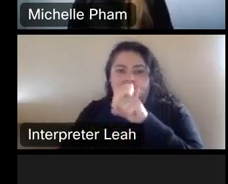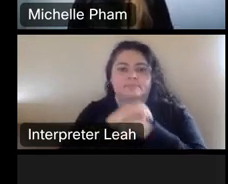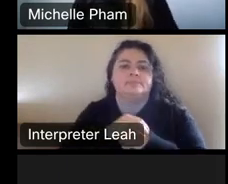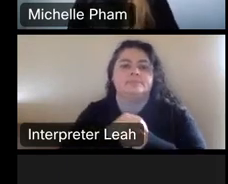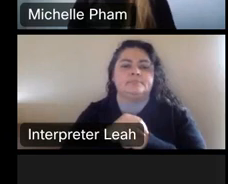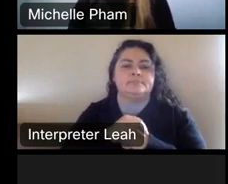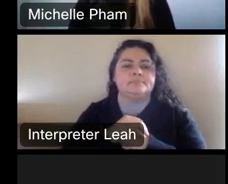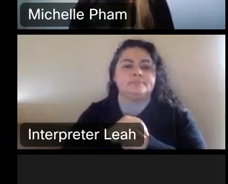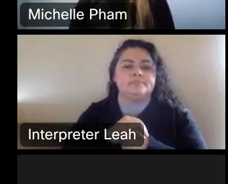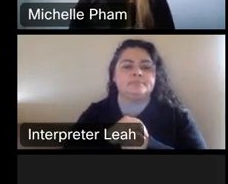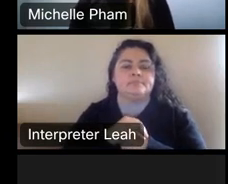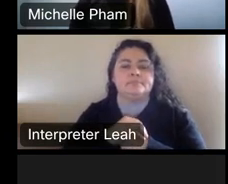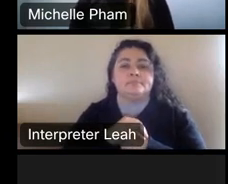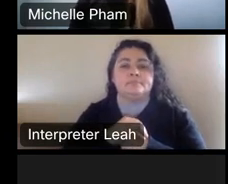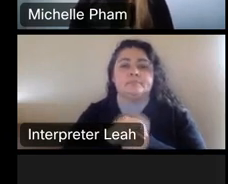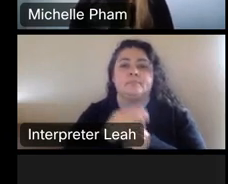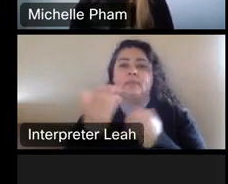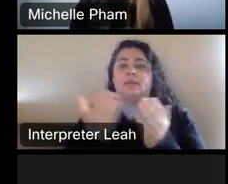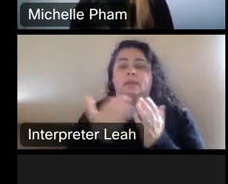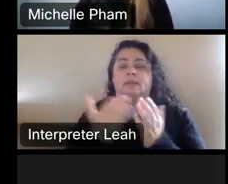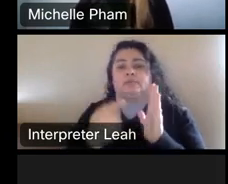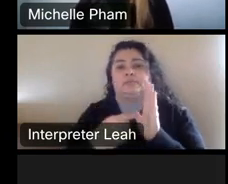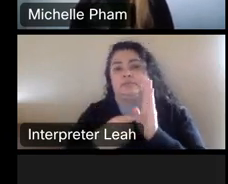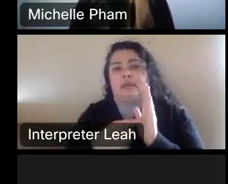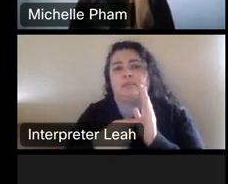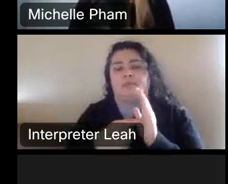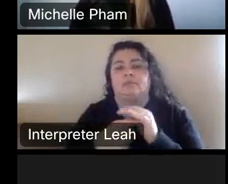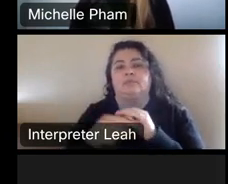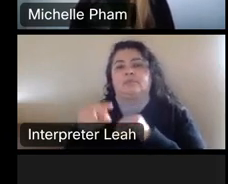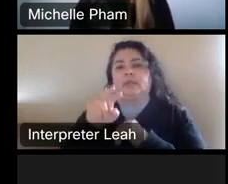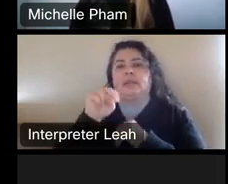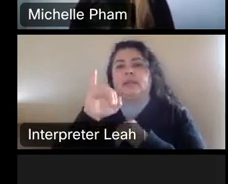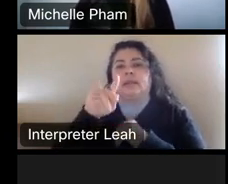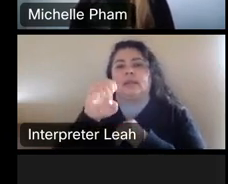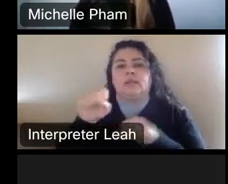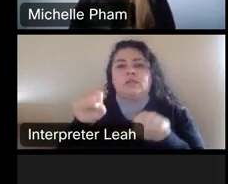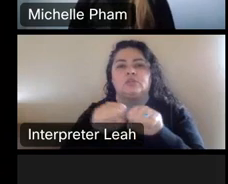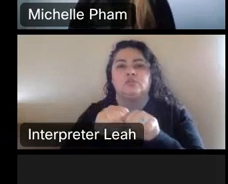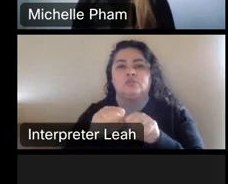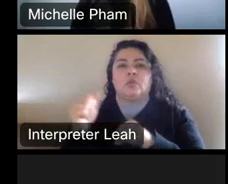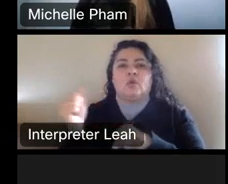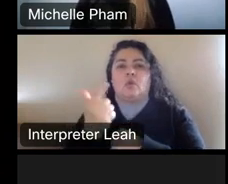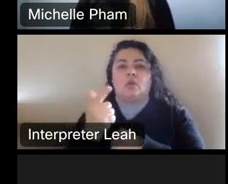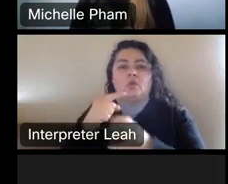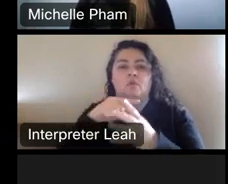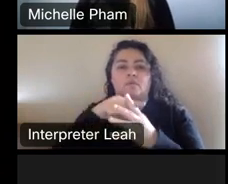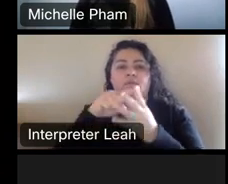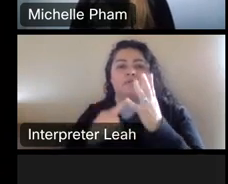All right, so, Here's an example, just looking at a Nike shoe. How all 4 of these types of intellectual property. Really?